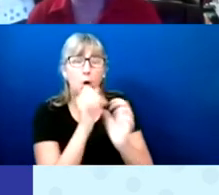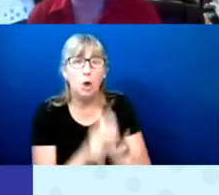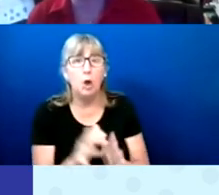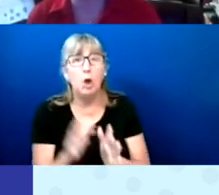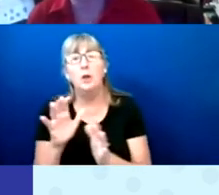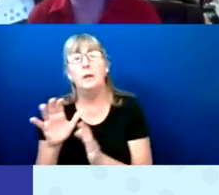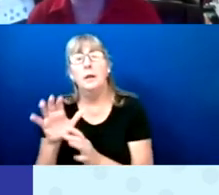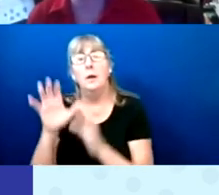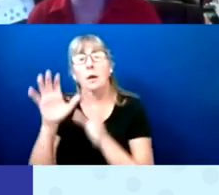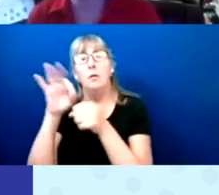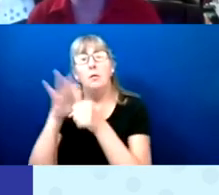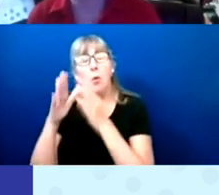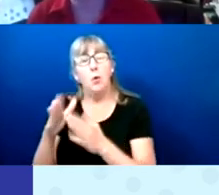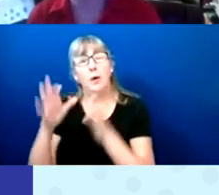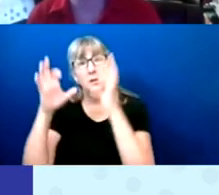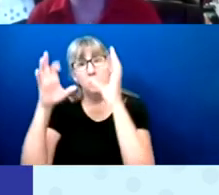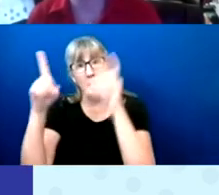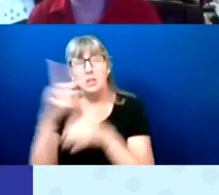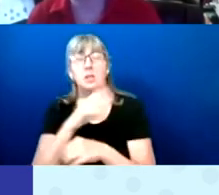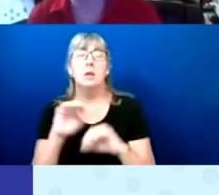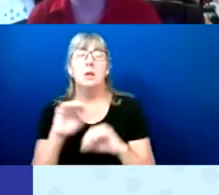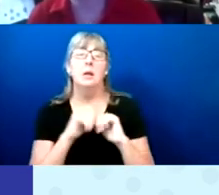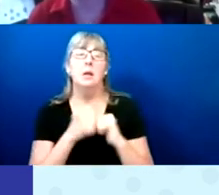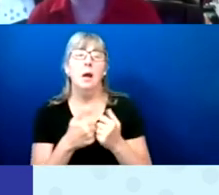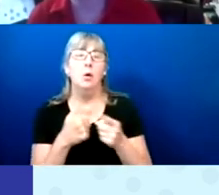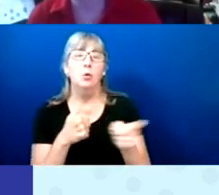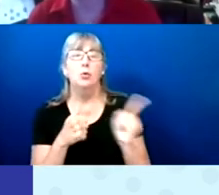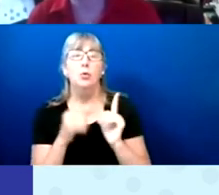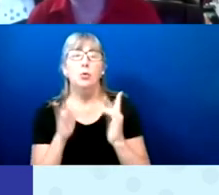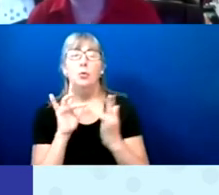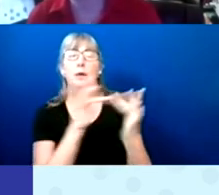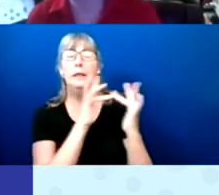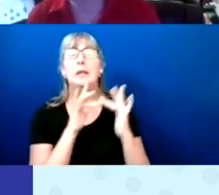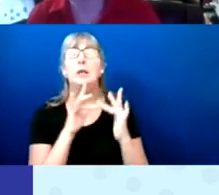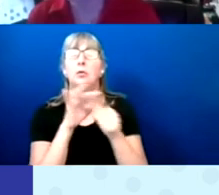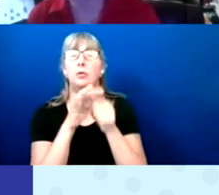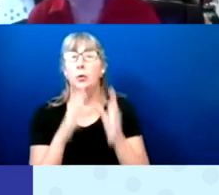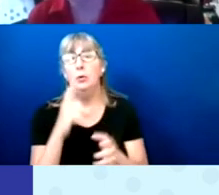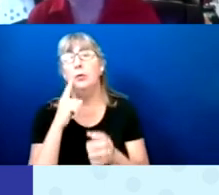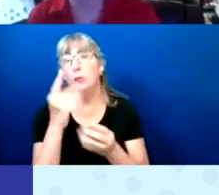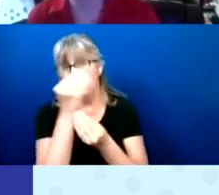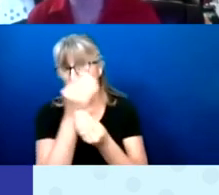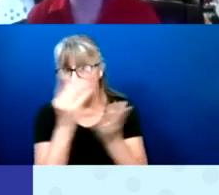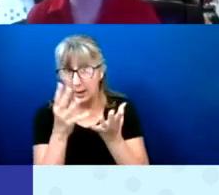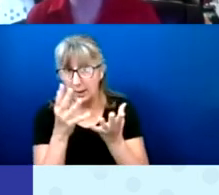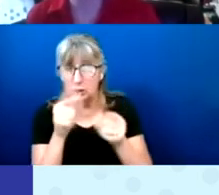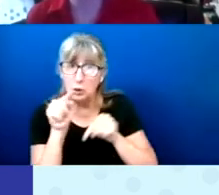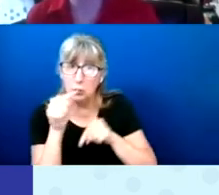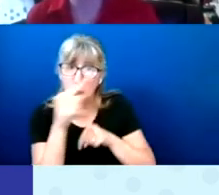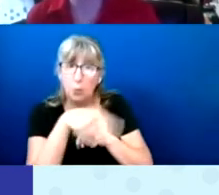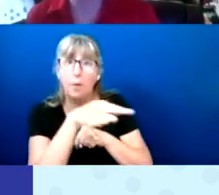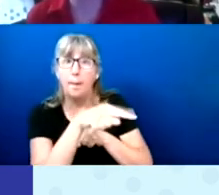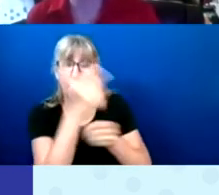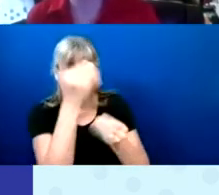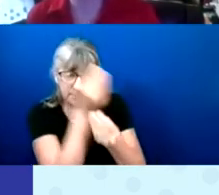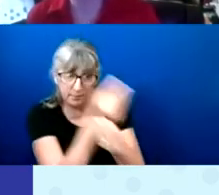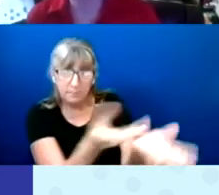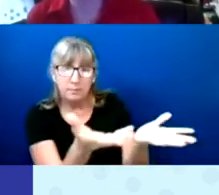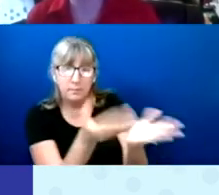And ways to reach voters to get information to them. Guardianship.